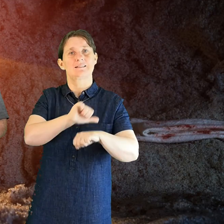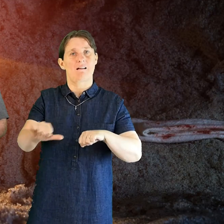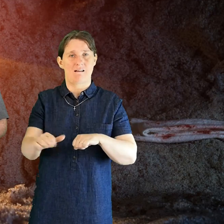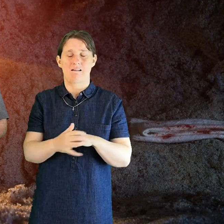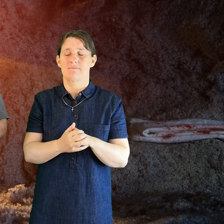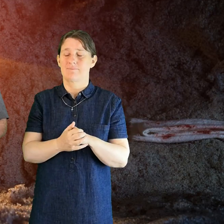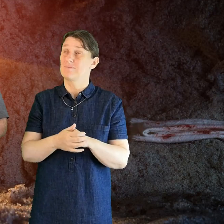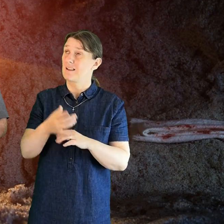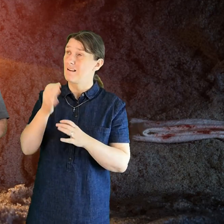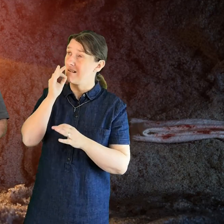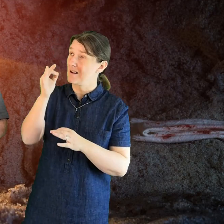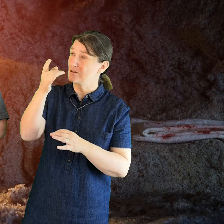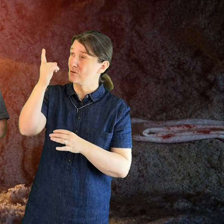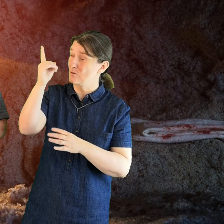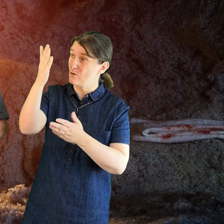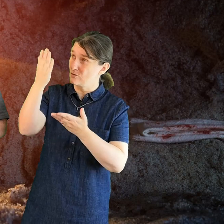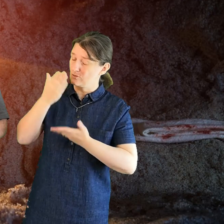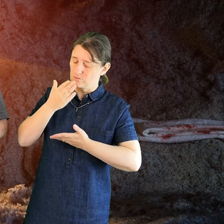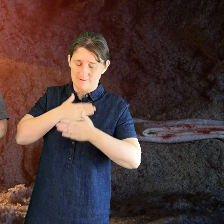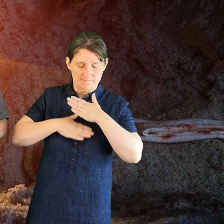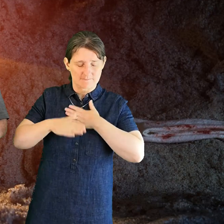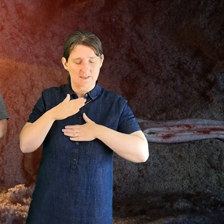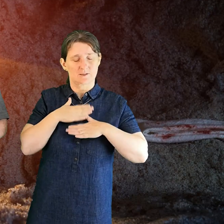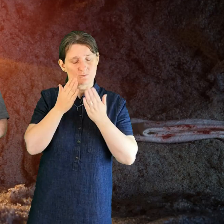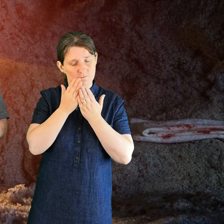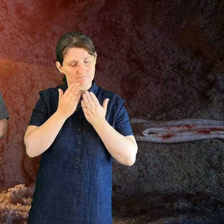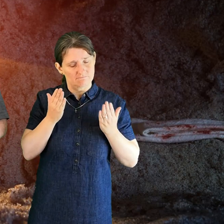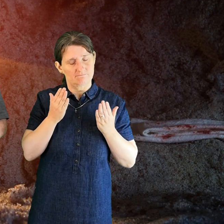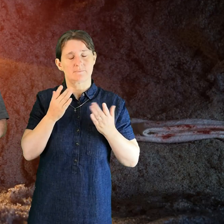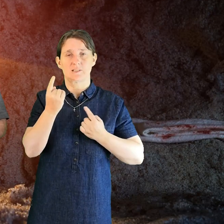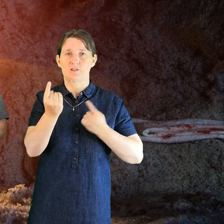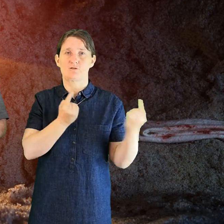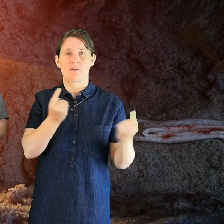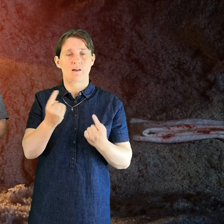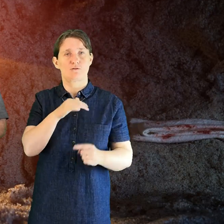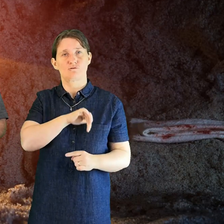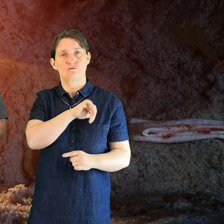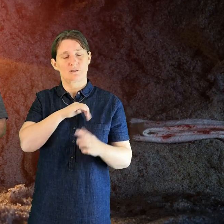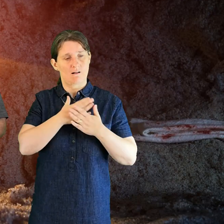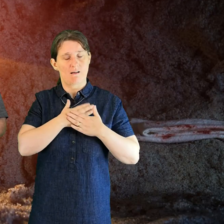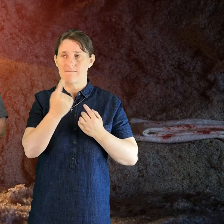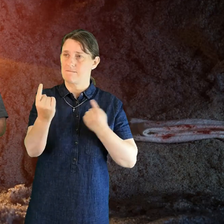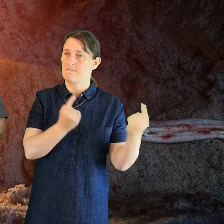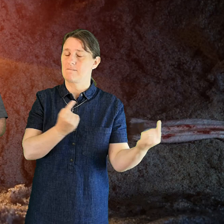to be subject to one another in Christian love and we pray